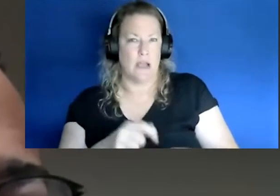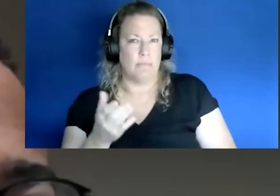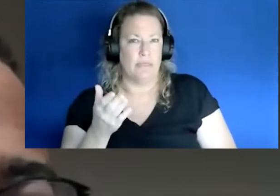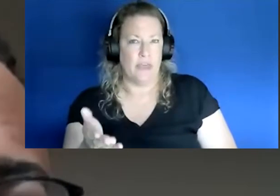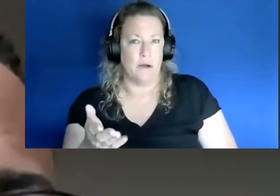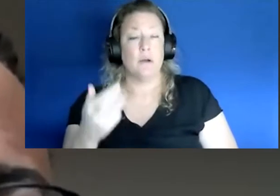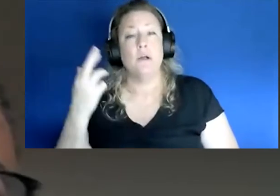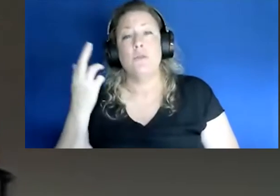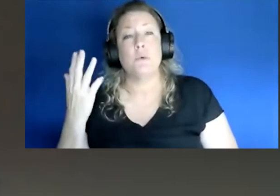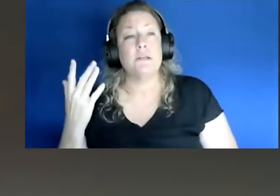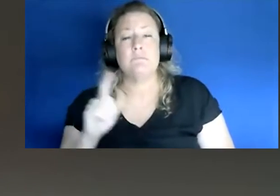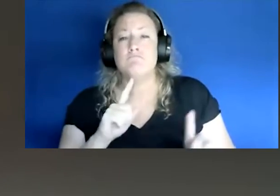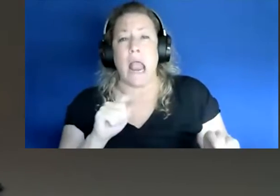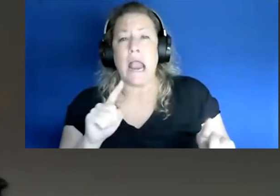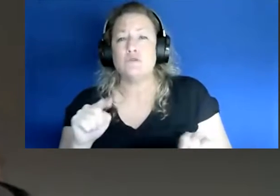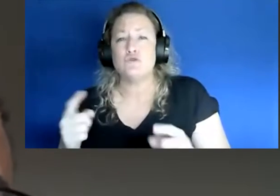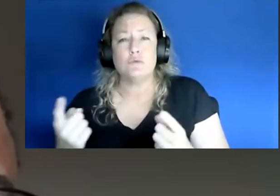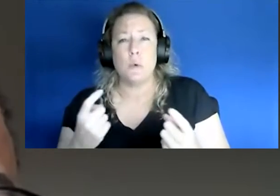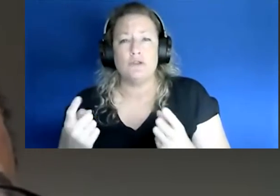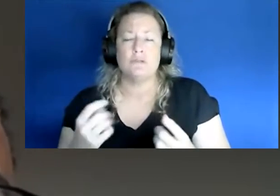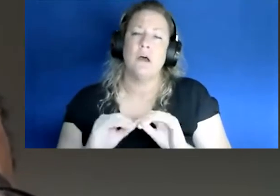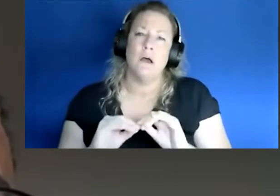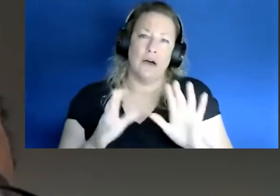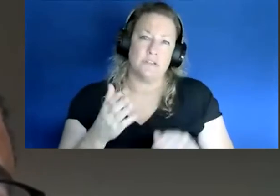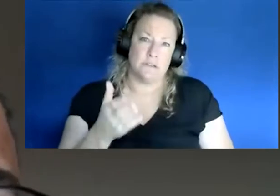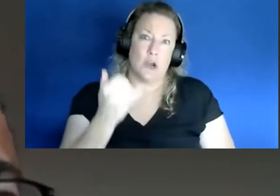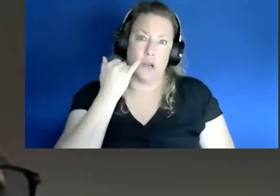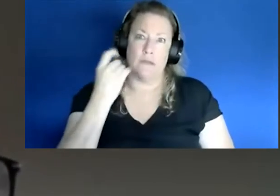to answer questions obviously we're there in case someone had a reaction, but the main reason why we